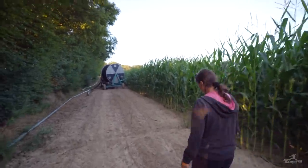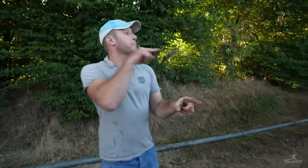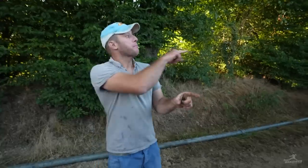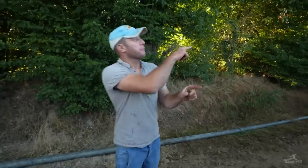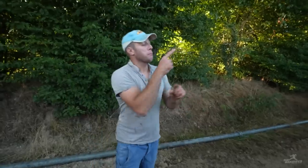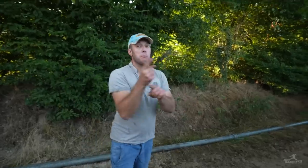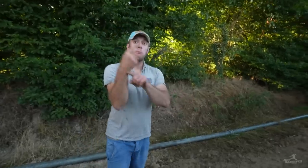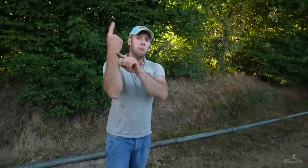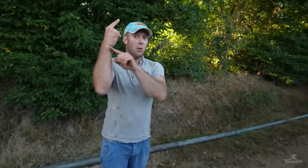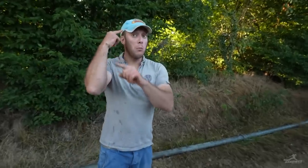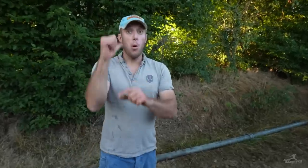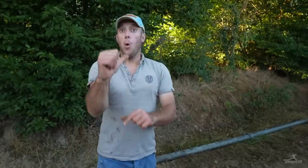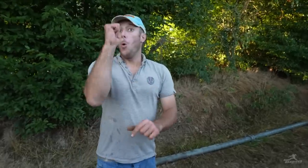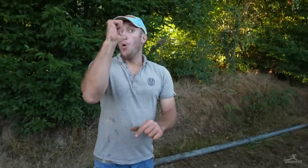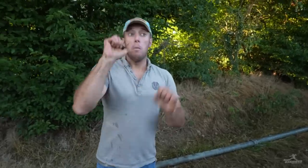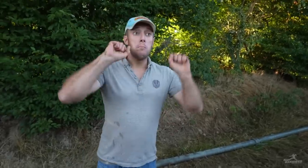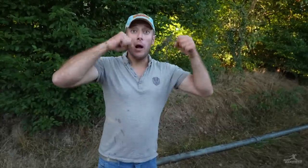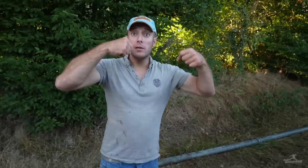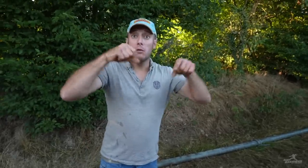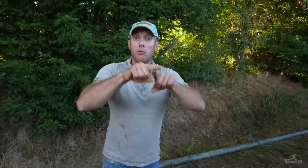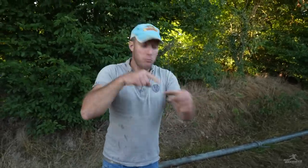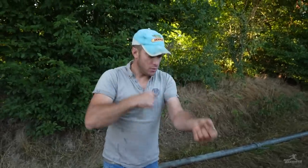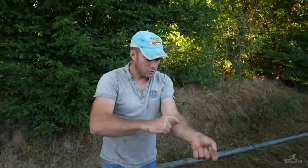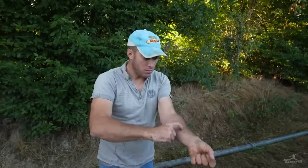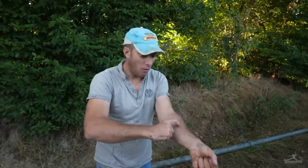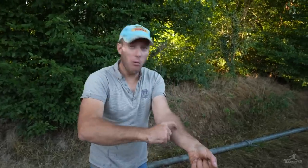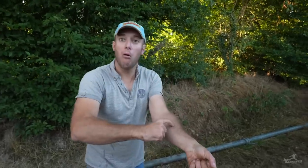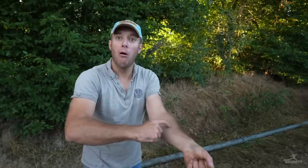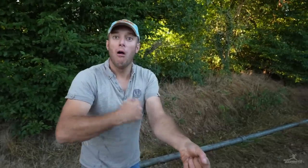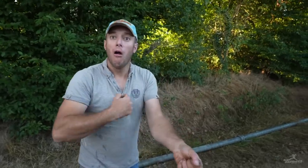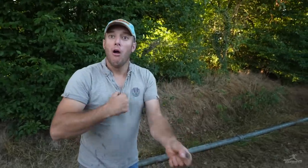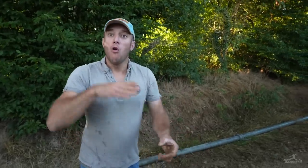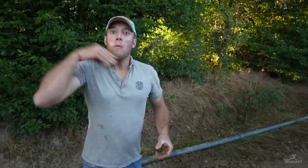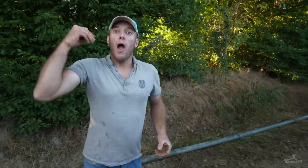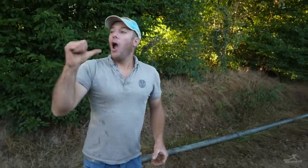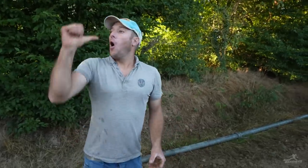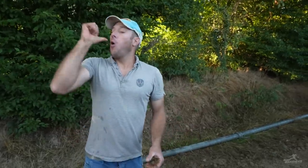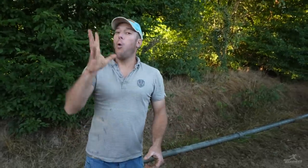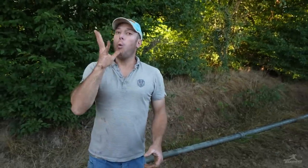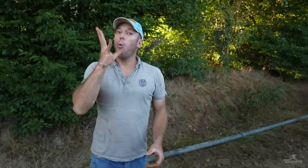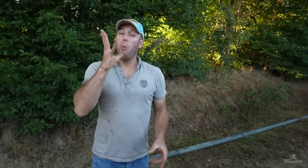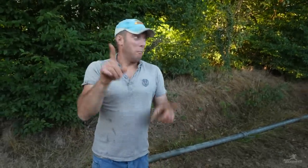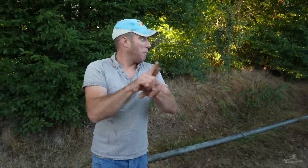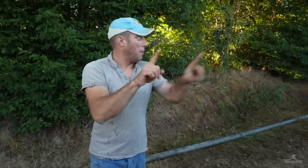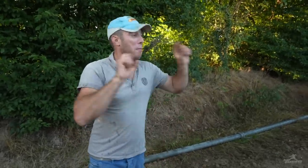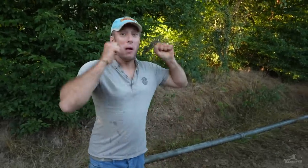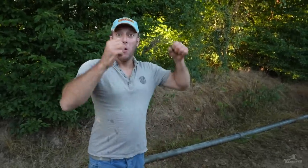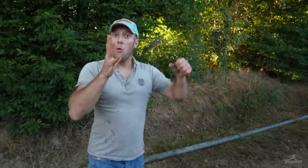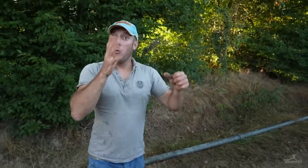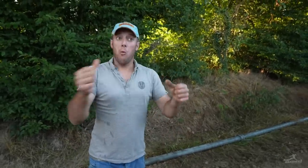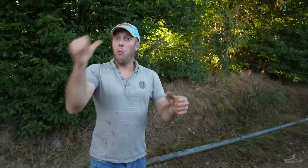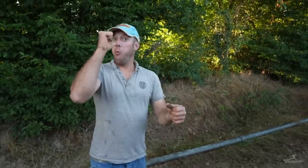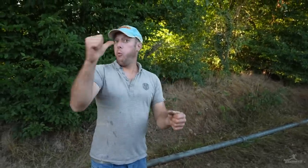This maize needs water just as we need blood.